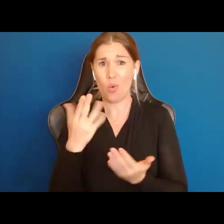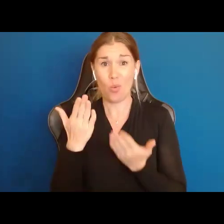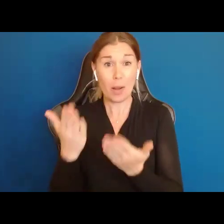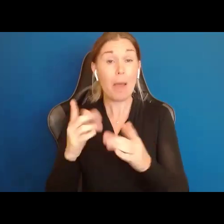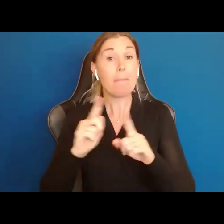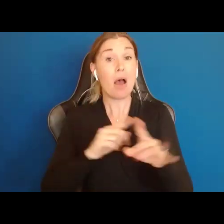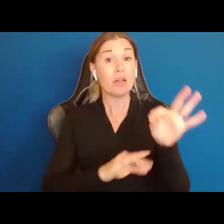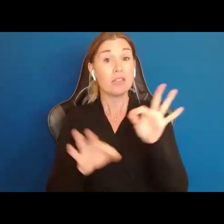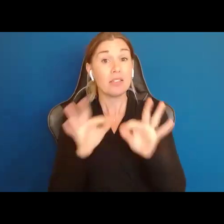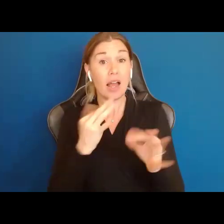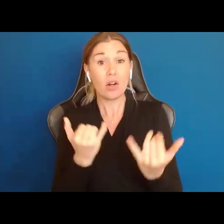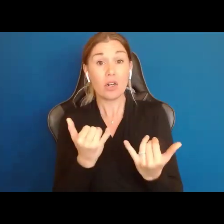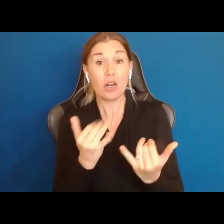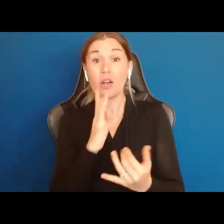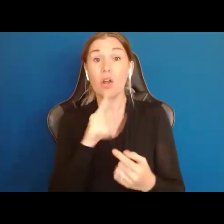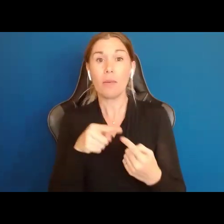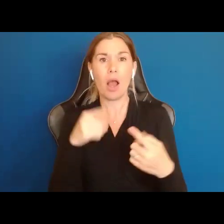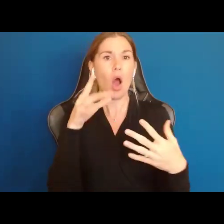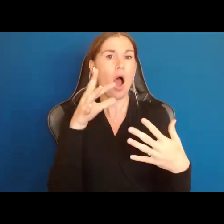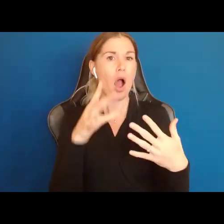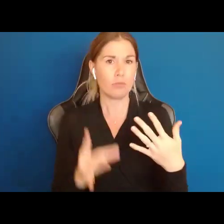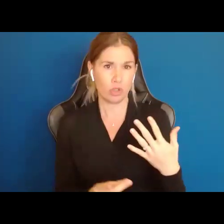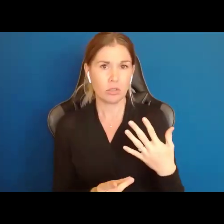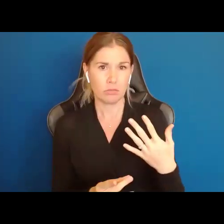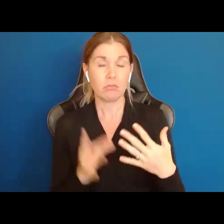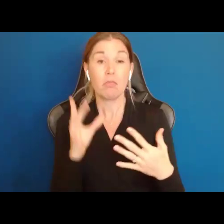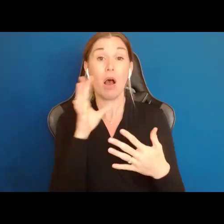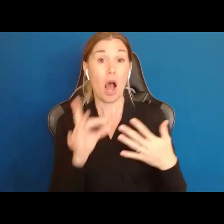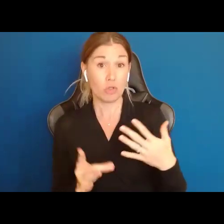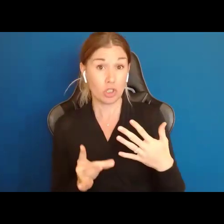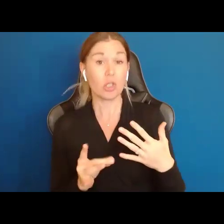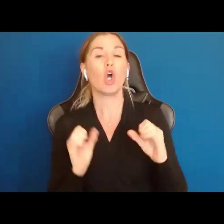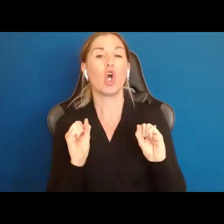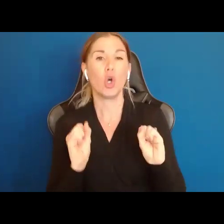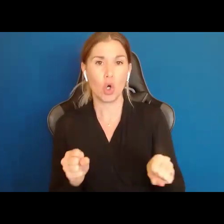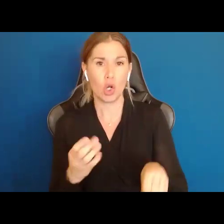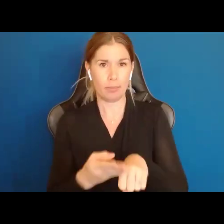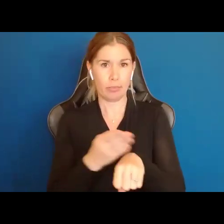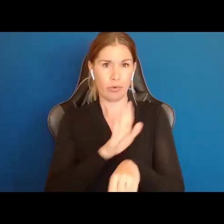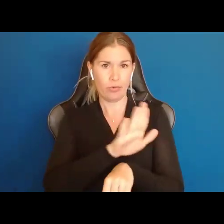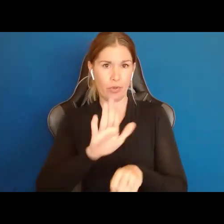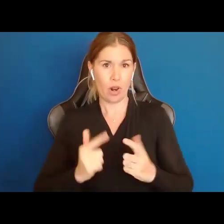Options that may be able to improve people's lives, including help them become self employed.